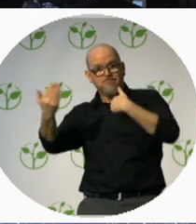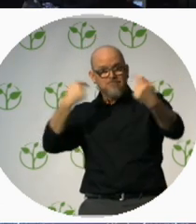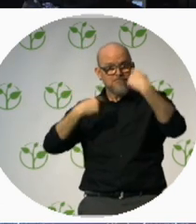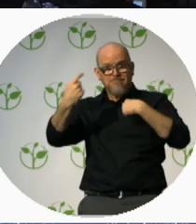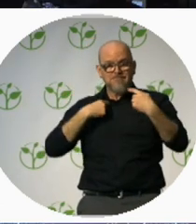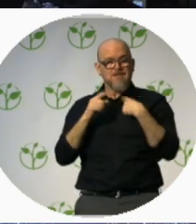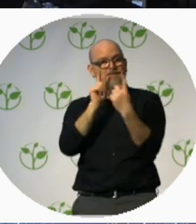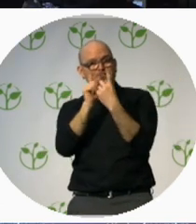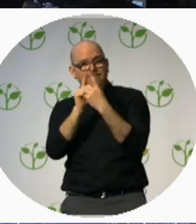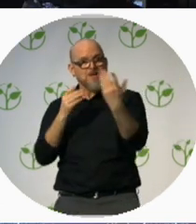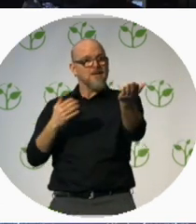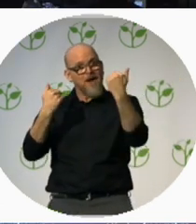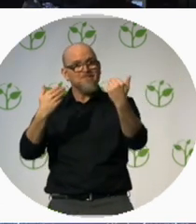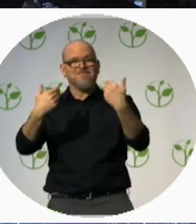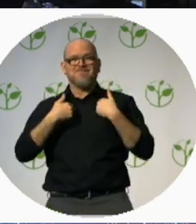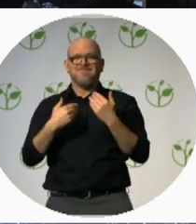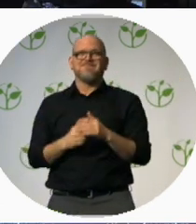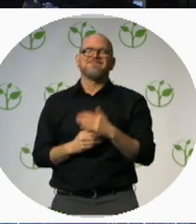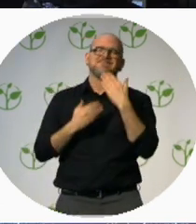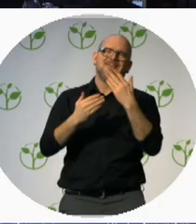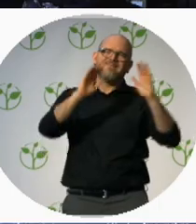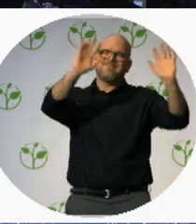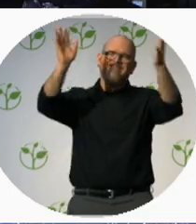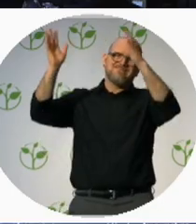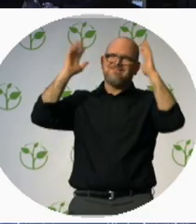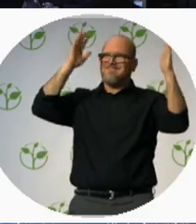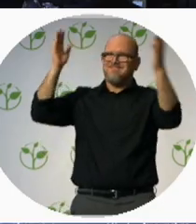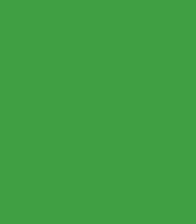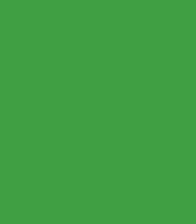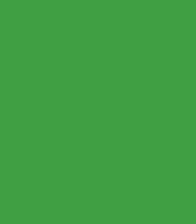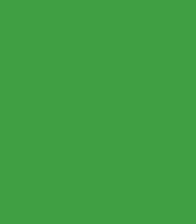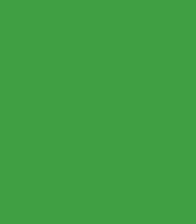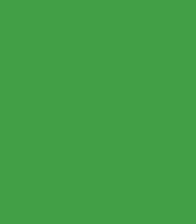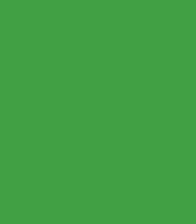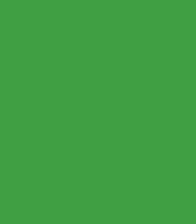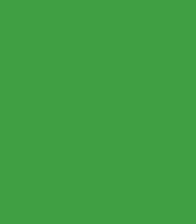Applause.